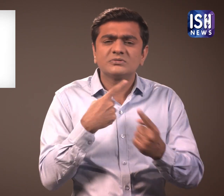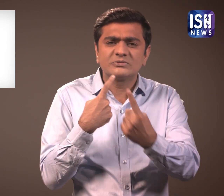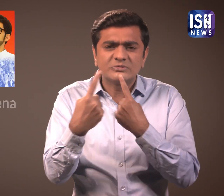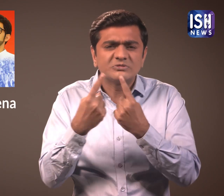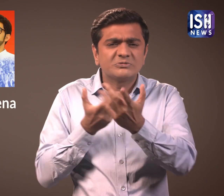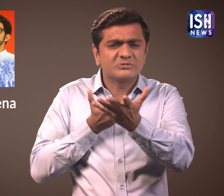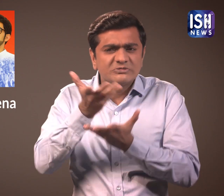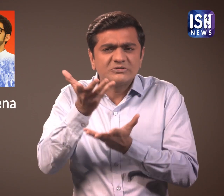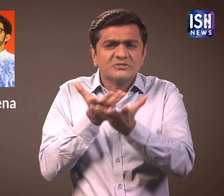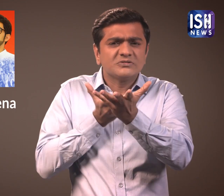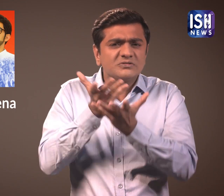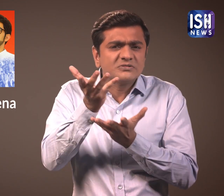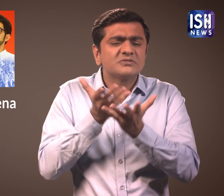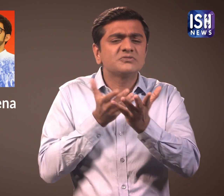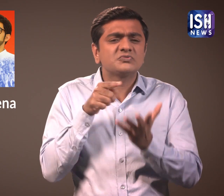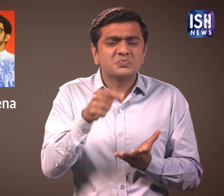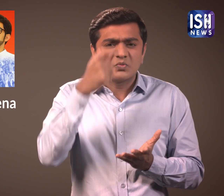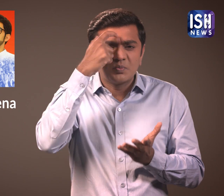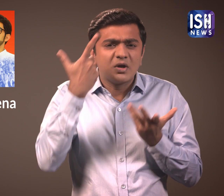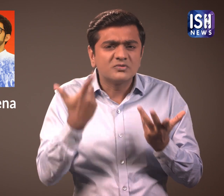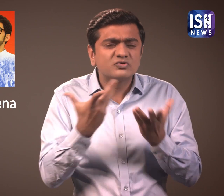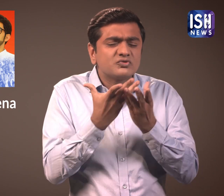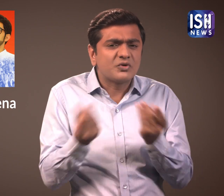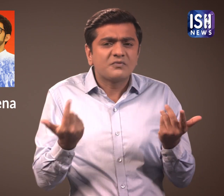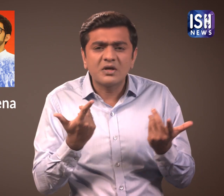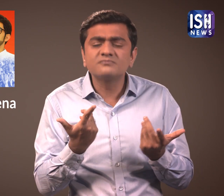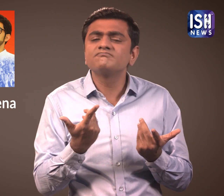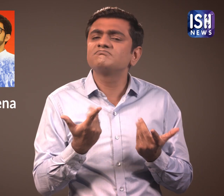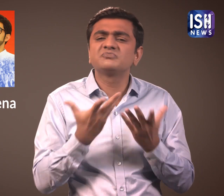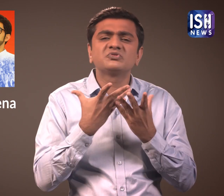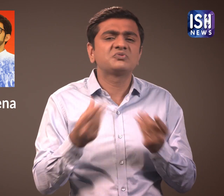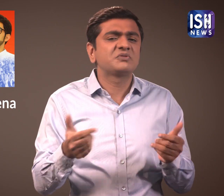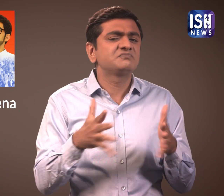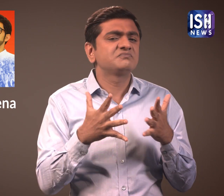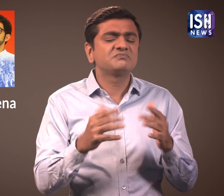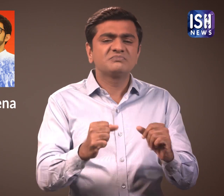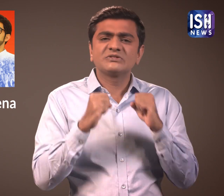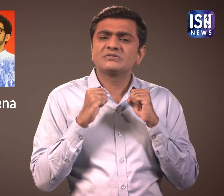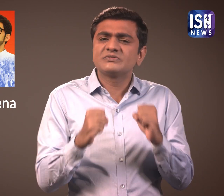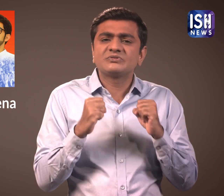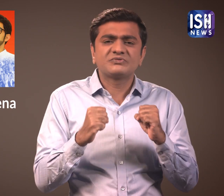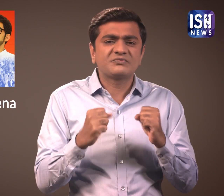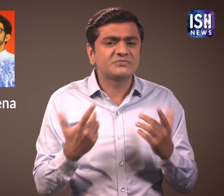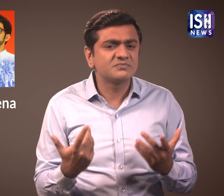to discuss this problem but no solution was found.